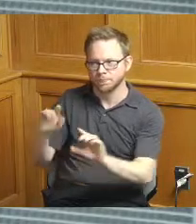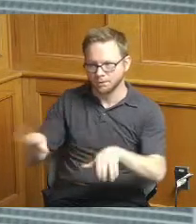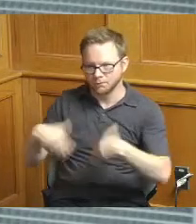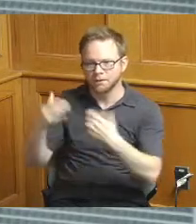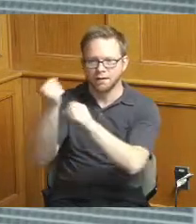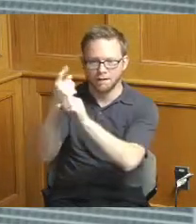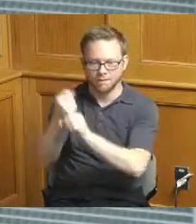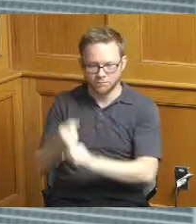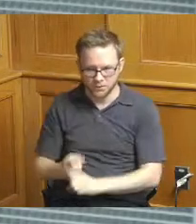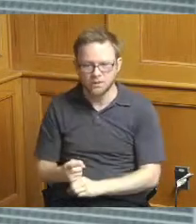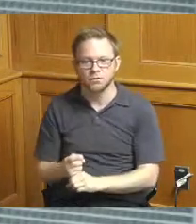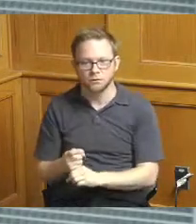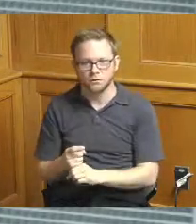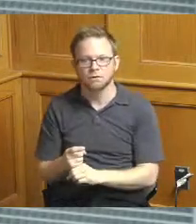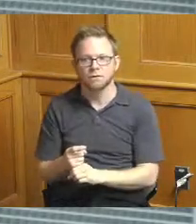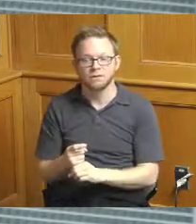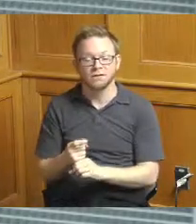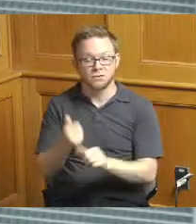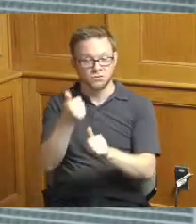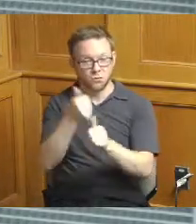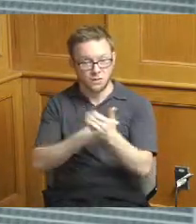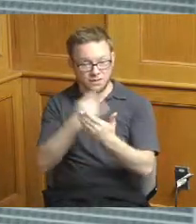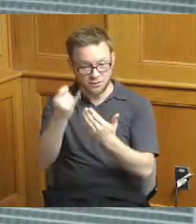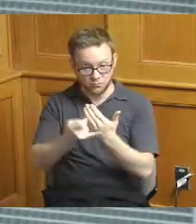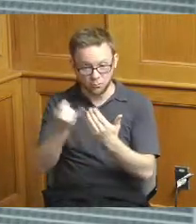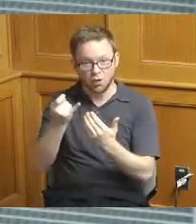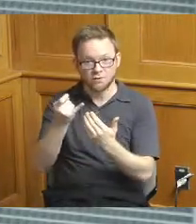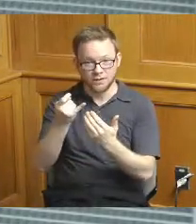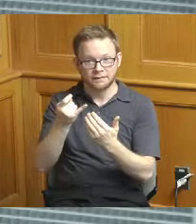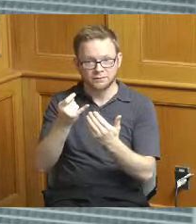projects each one of those would be measured against kind of that baseline performance